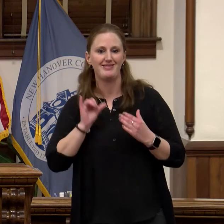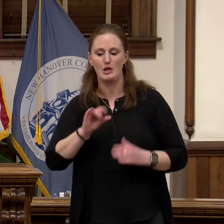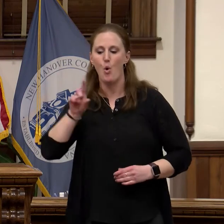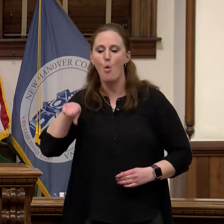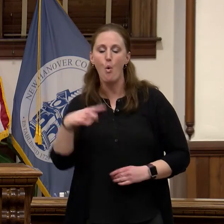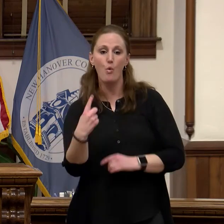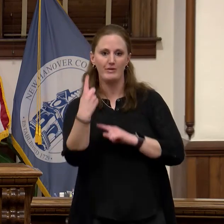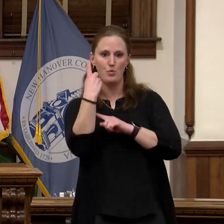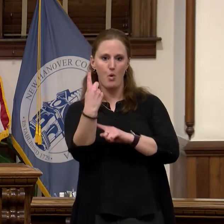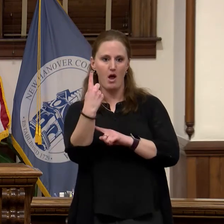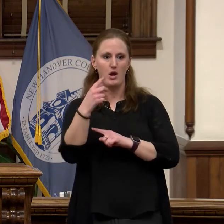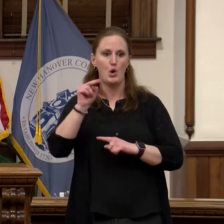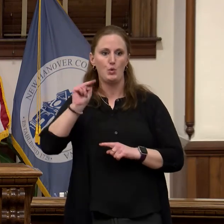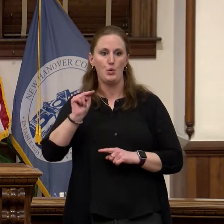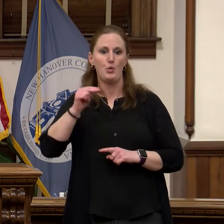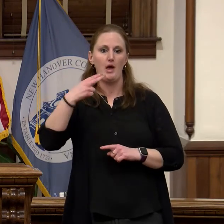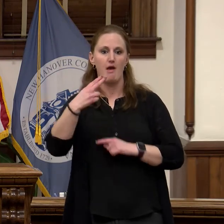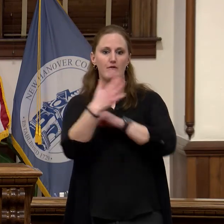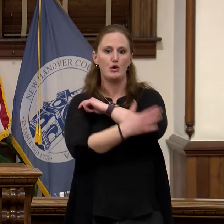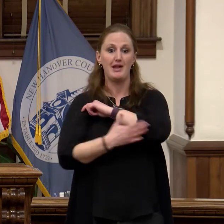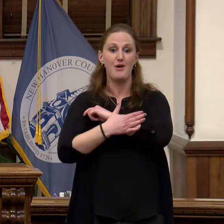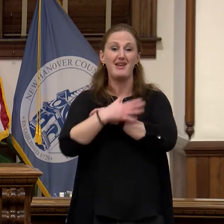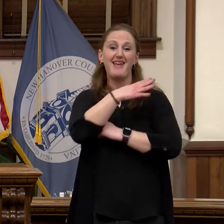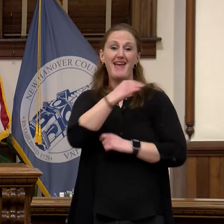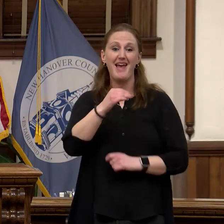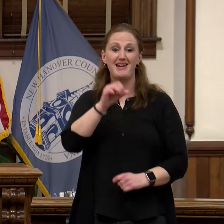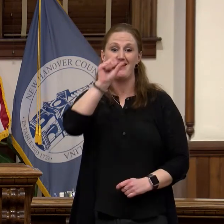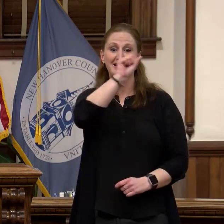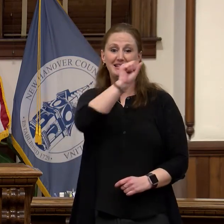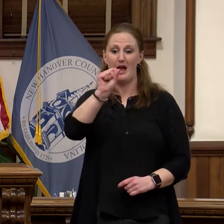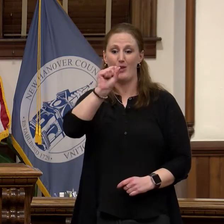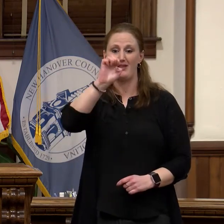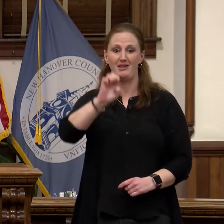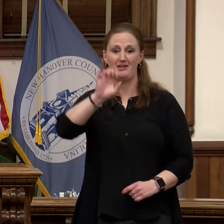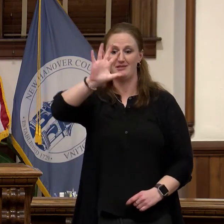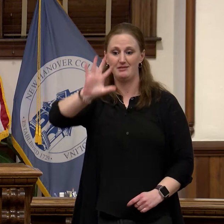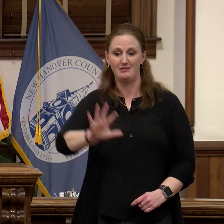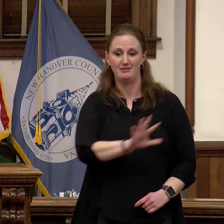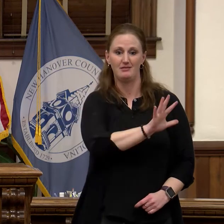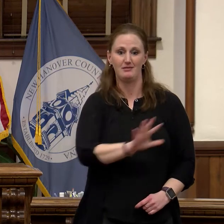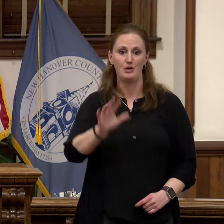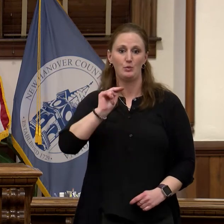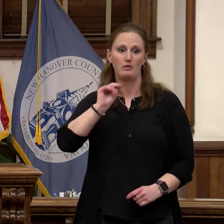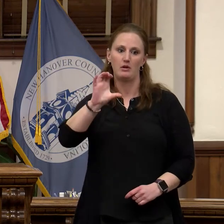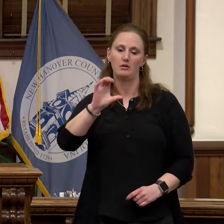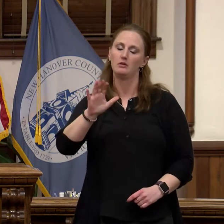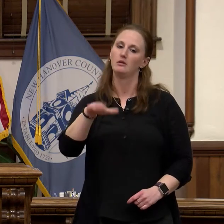County and southeastern North Carolina. This project is close to my heart I know